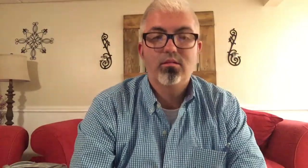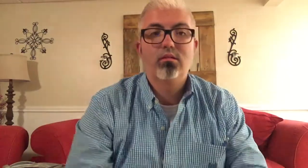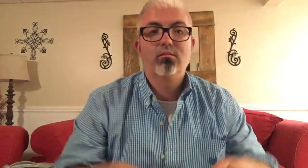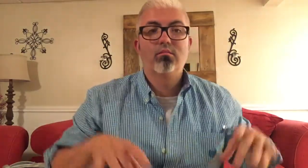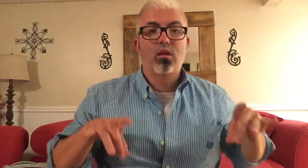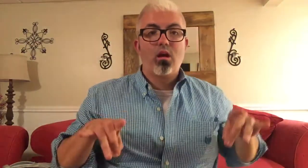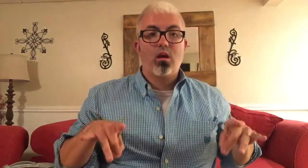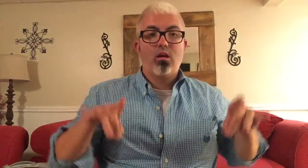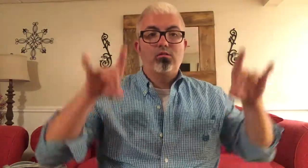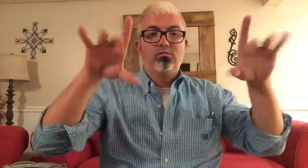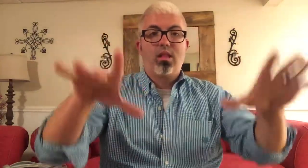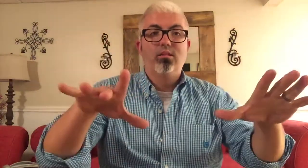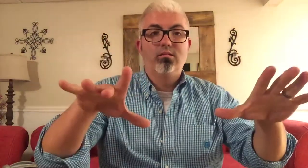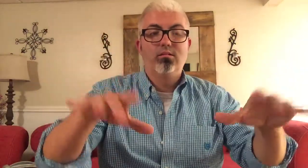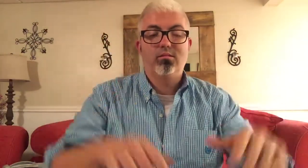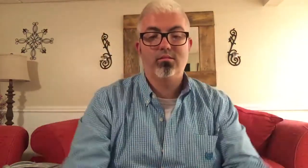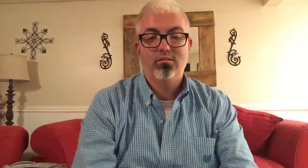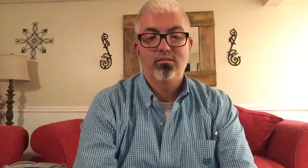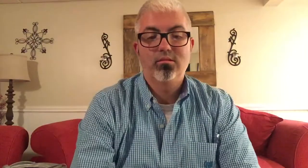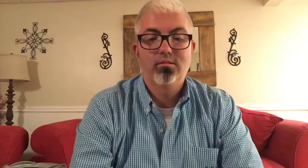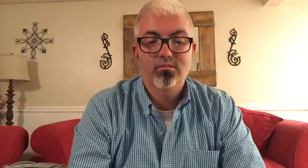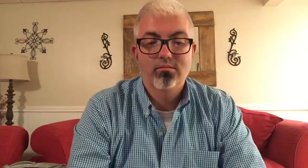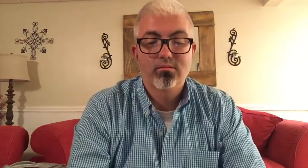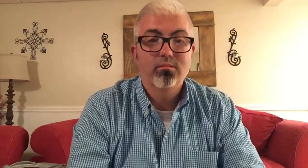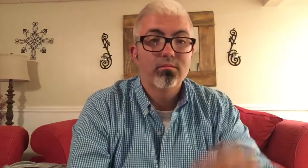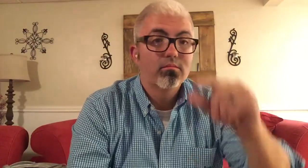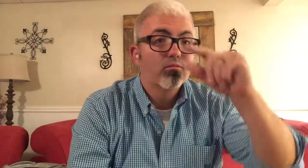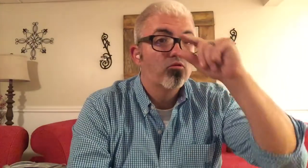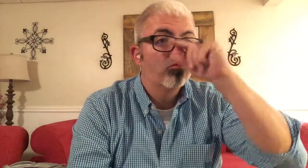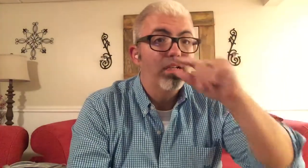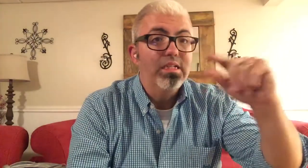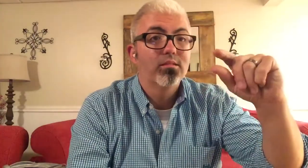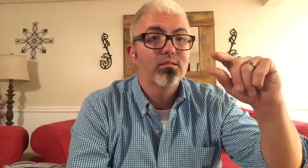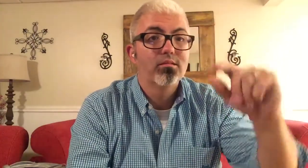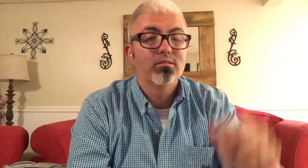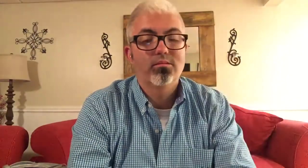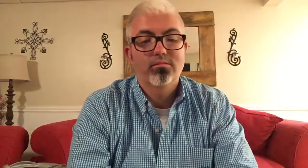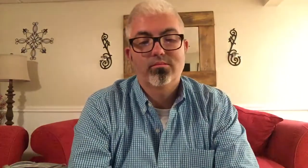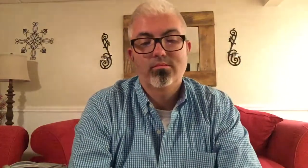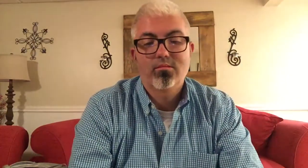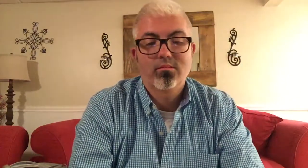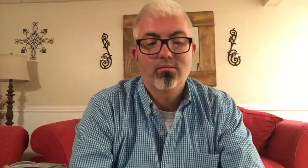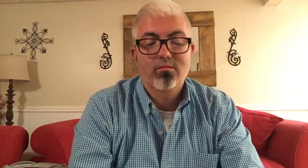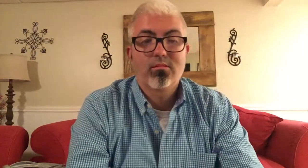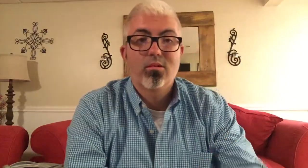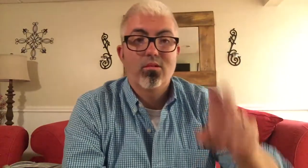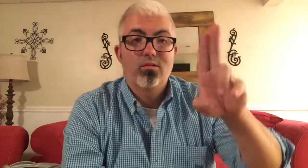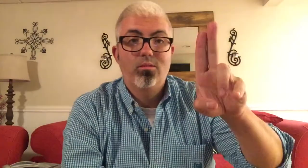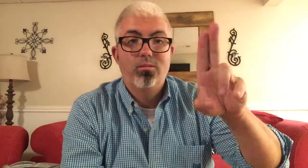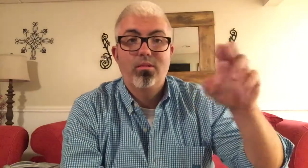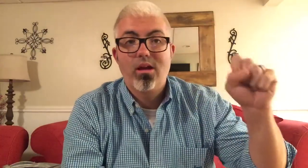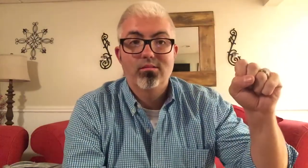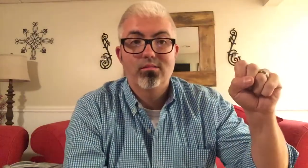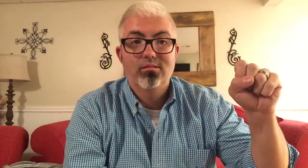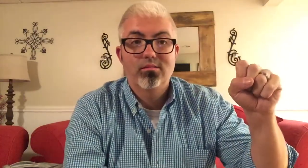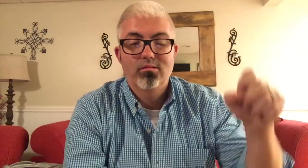AUSTRALIA GREECE UNITED STATES (U.S.)